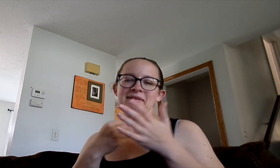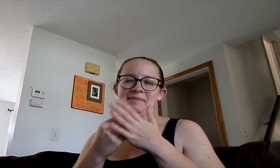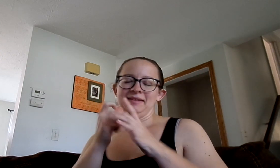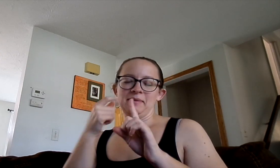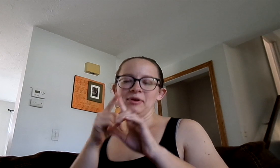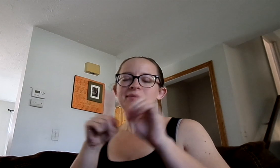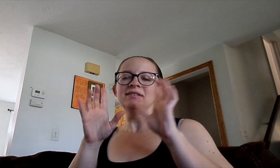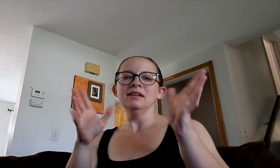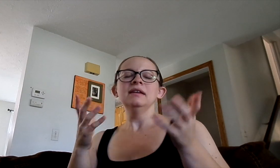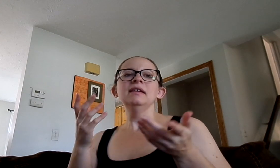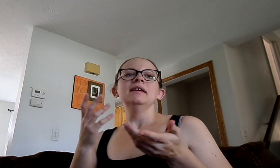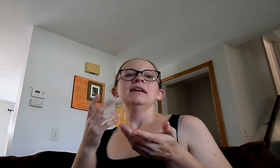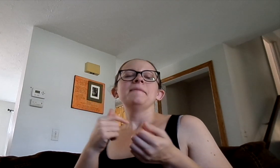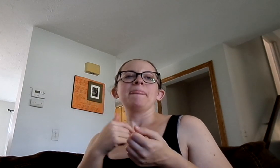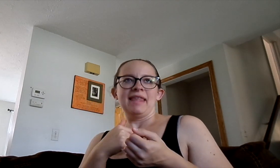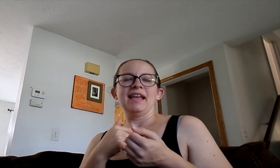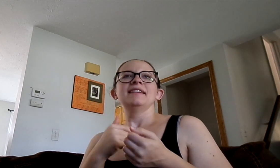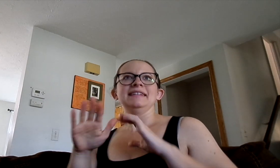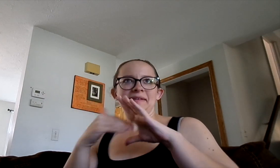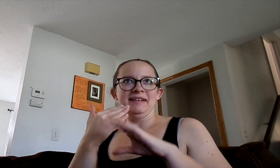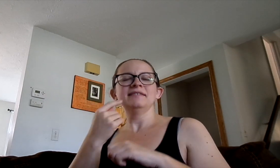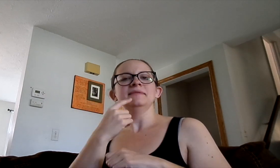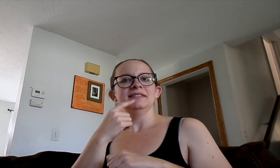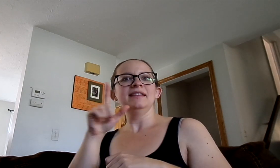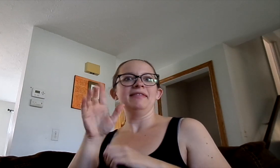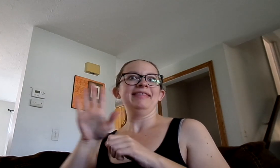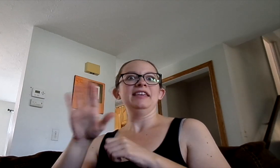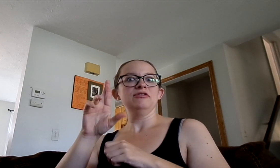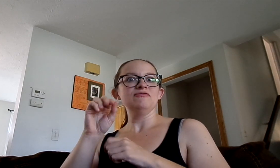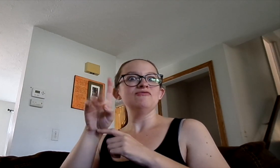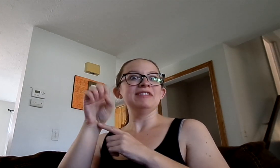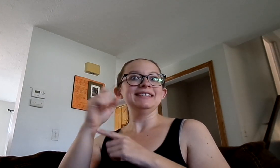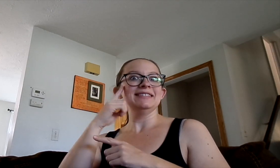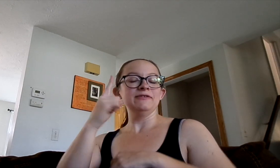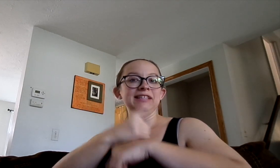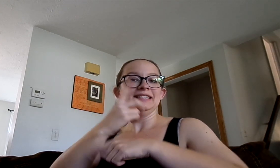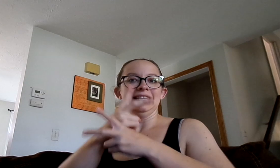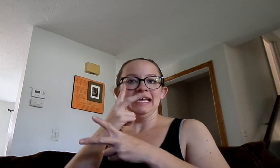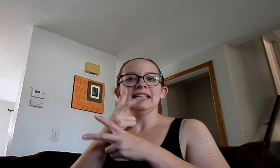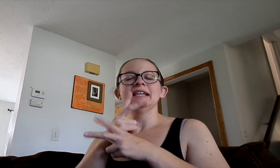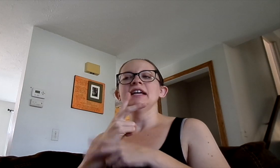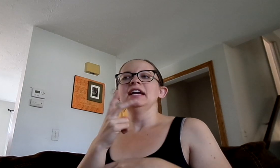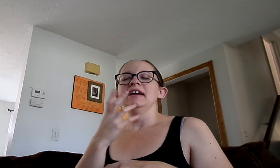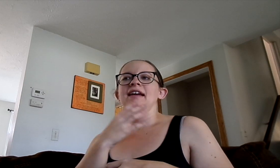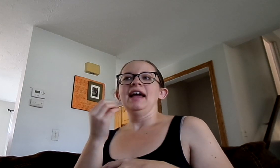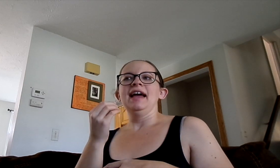that we don't have the money, that's not it. But I got an email giving their rates for daycare.